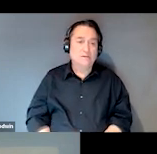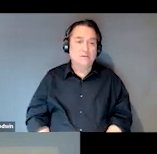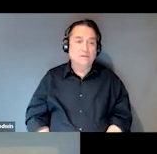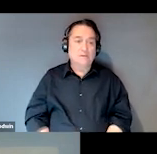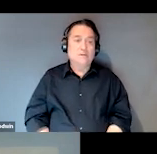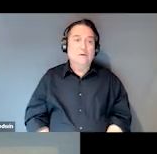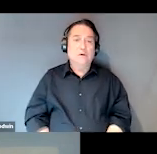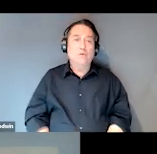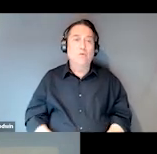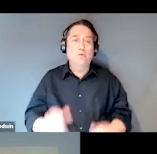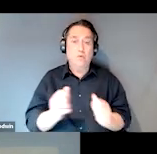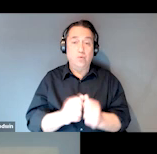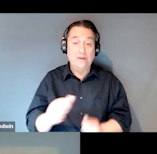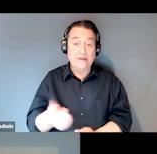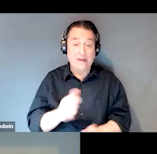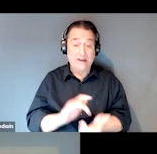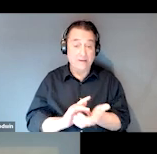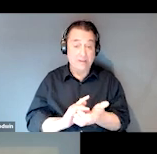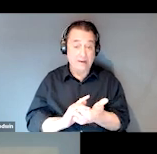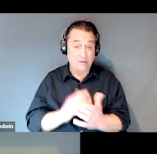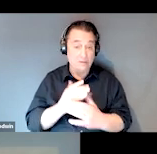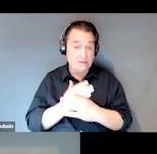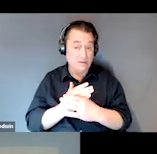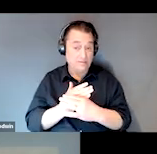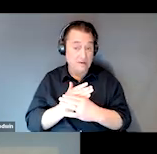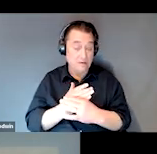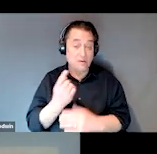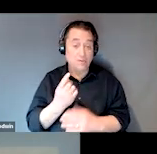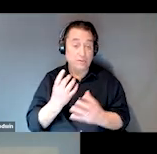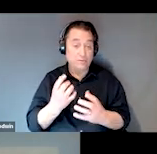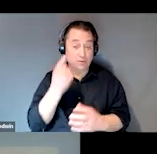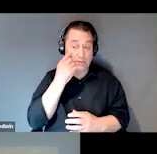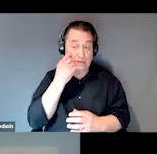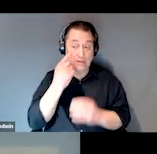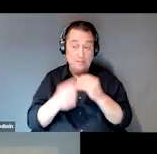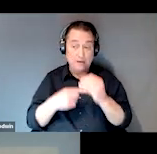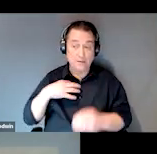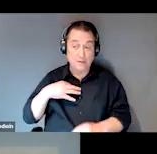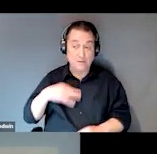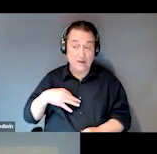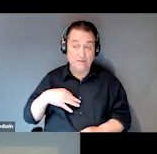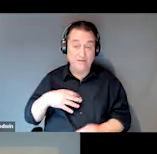However, with any medical intervention, we always wanna consider the benefits versus the risks.